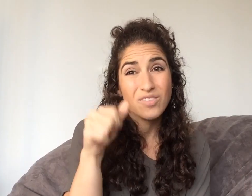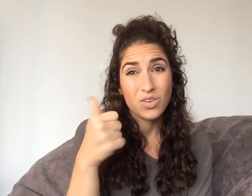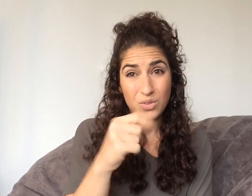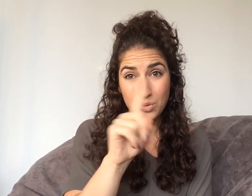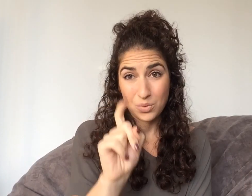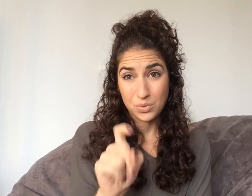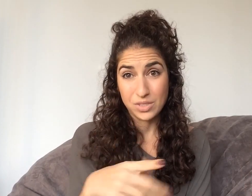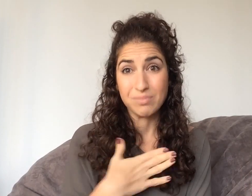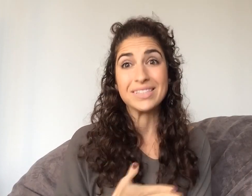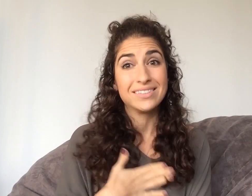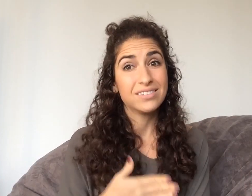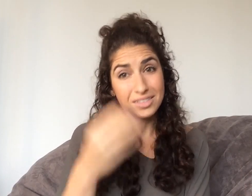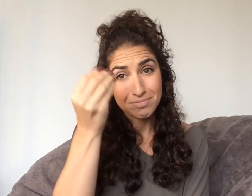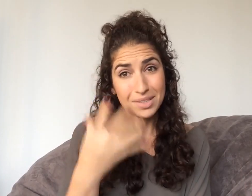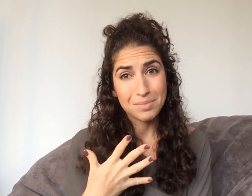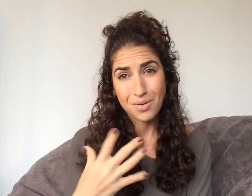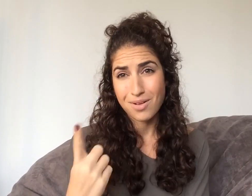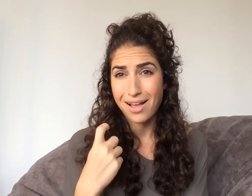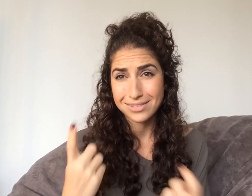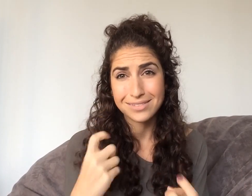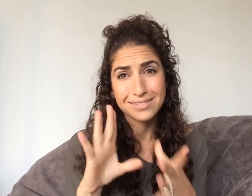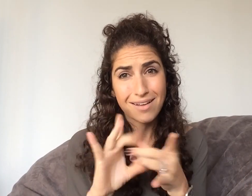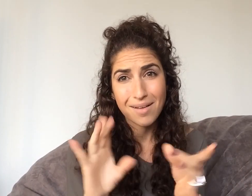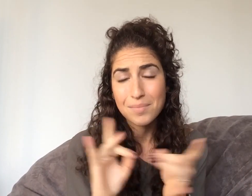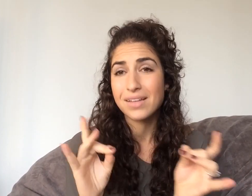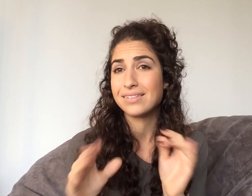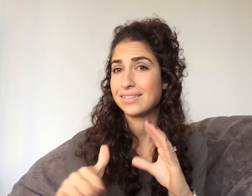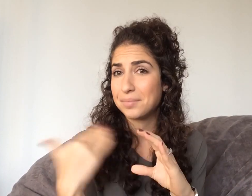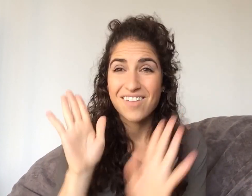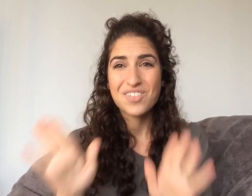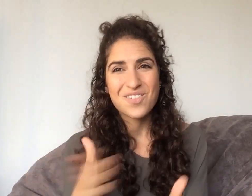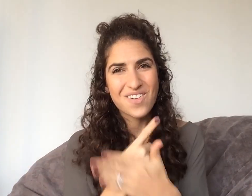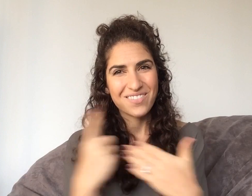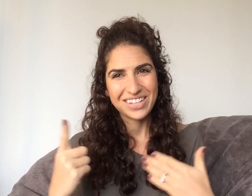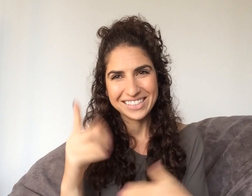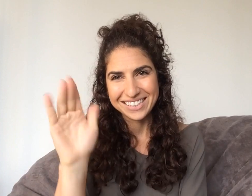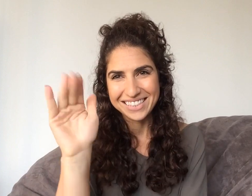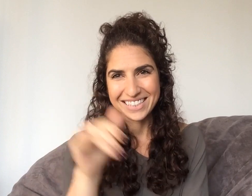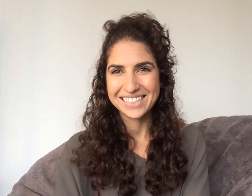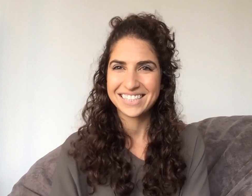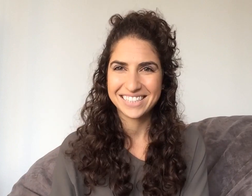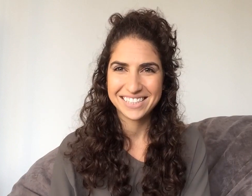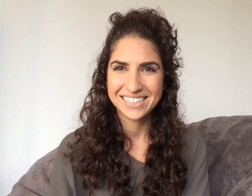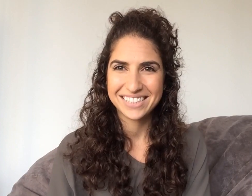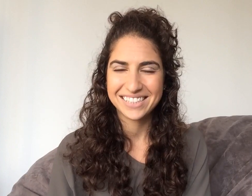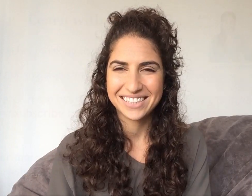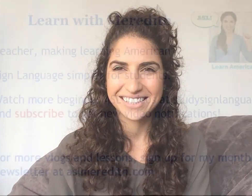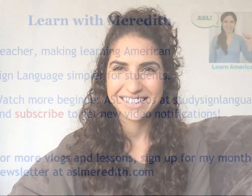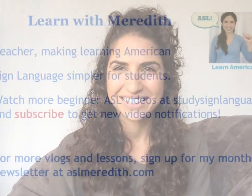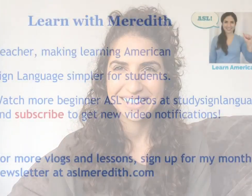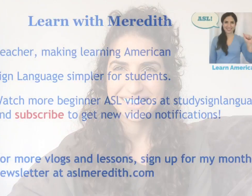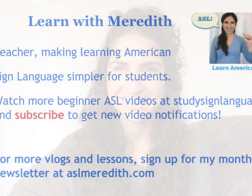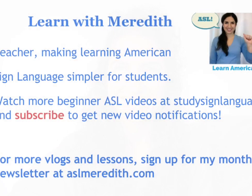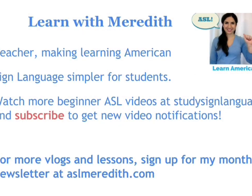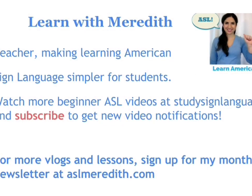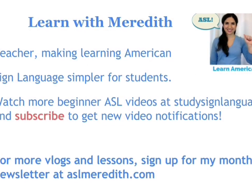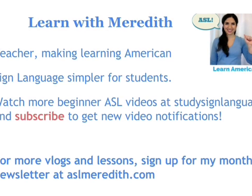If you have other questions please let me know: Comment, email me... Hope you have a good week! Bye